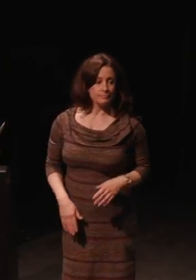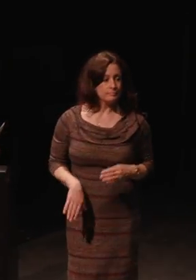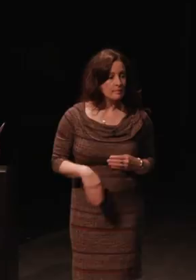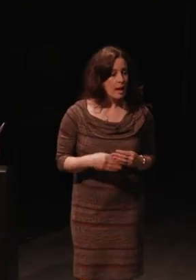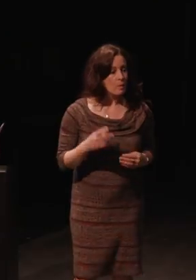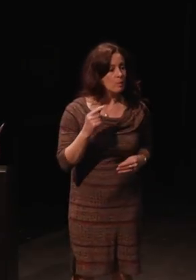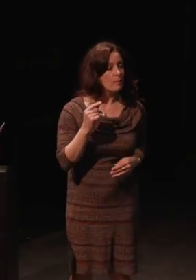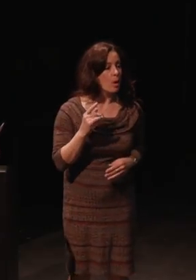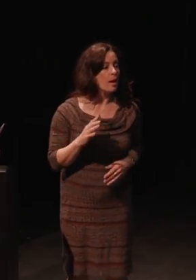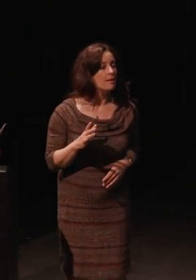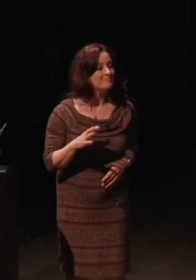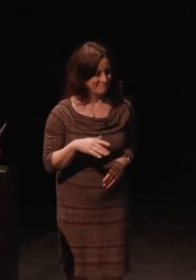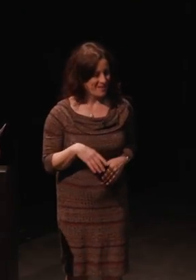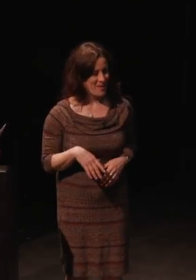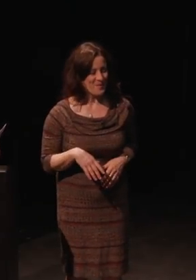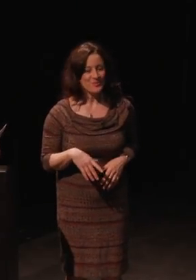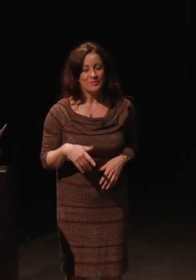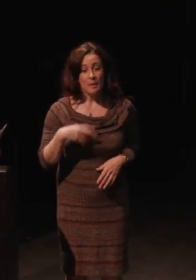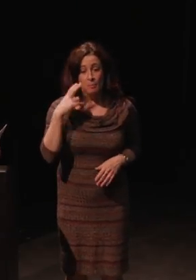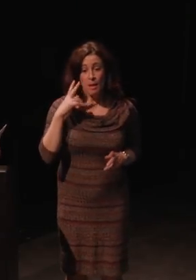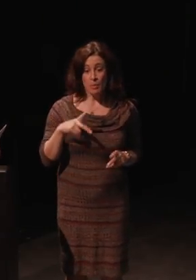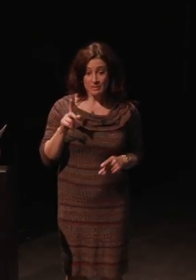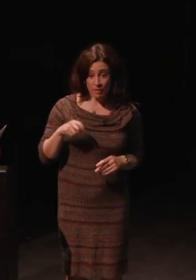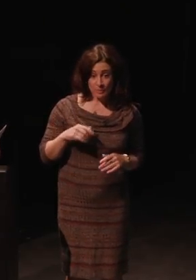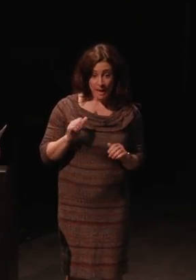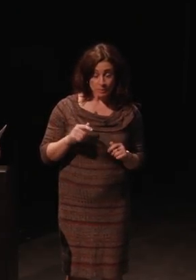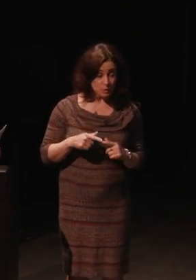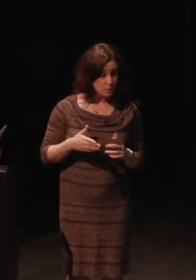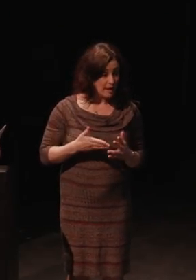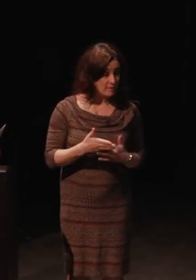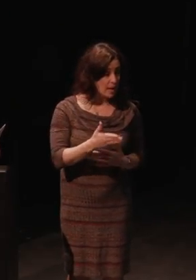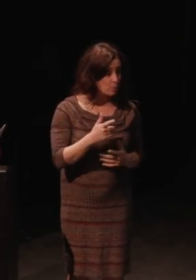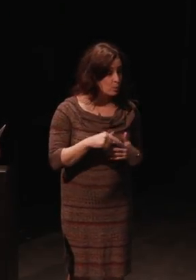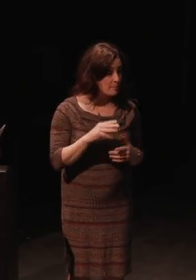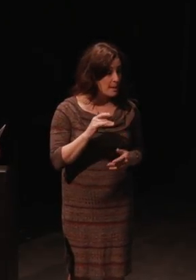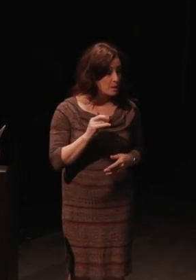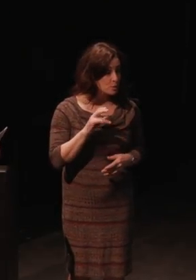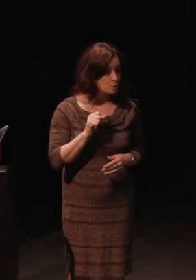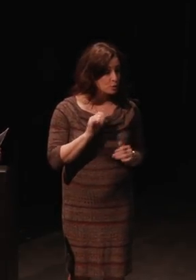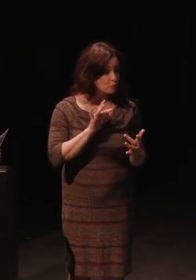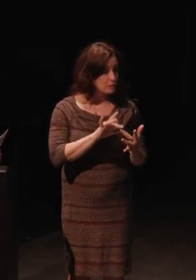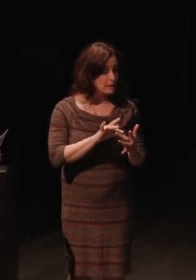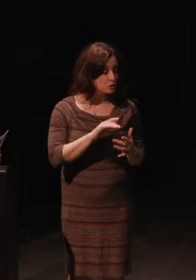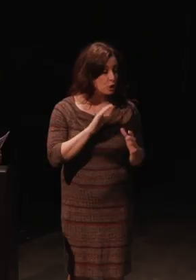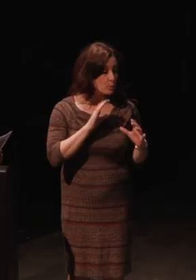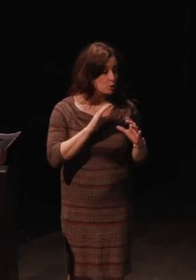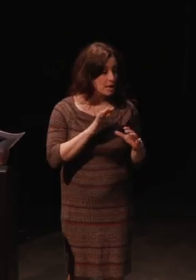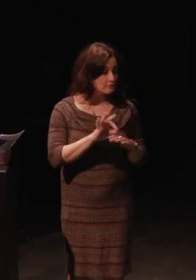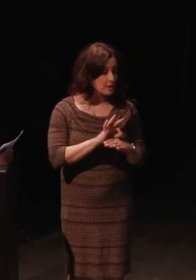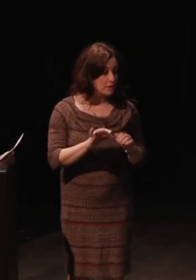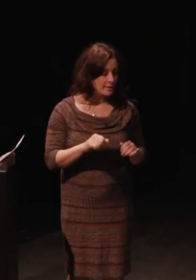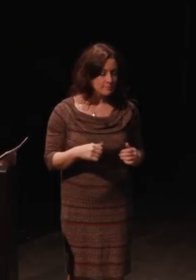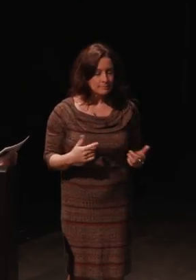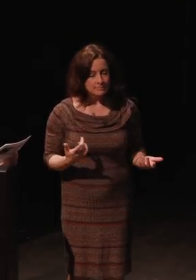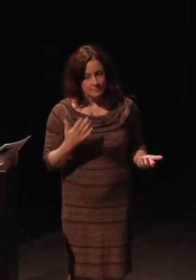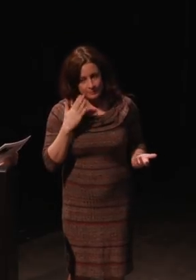Does a blind person have to be able to navigate through menus to reach the communications functionality? I think we all know the answer to that.